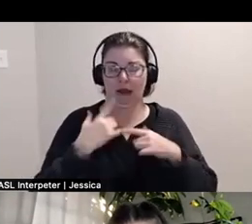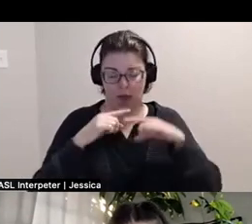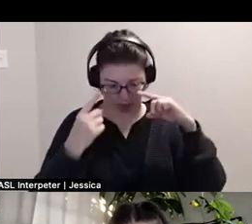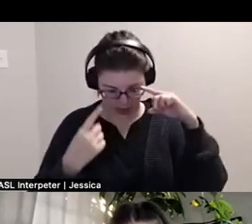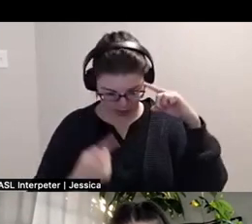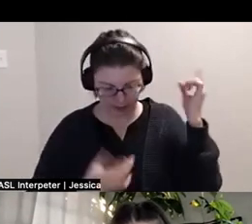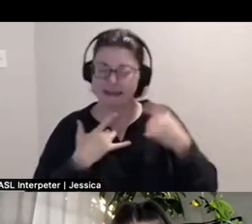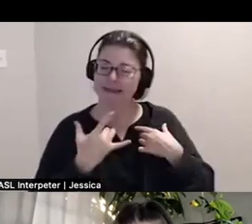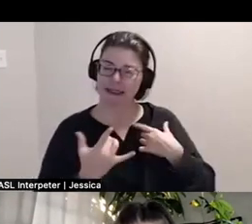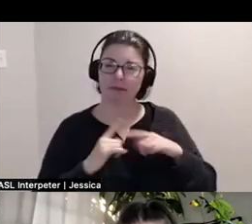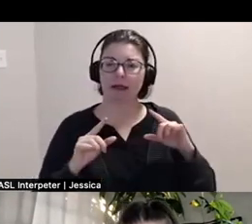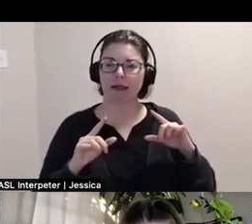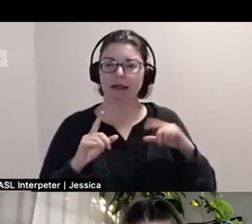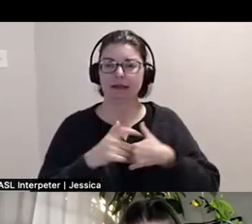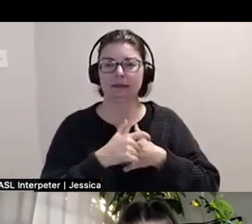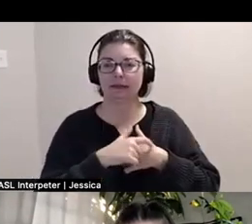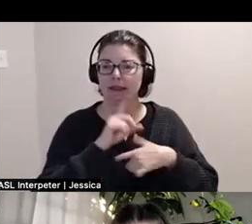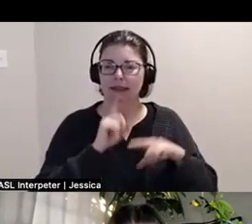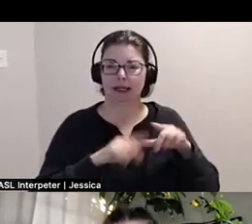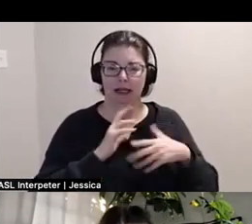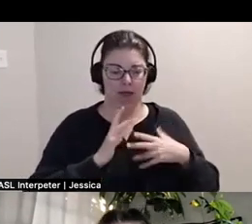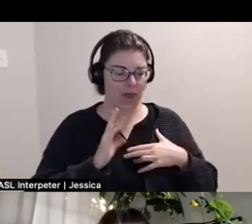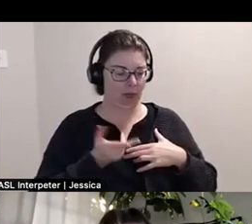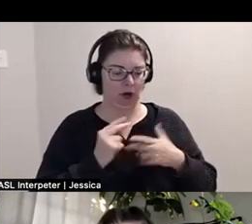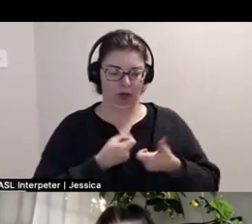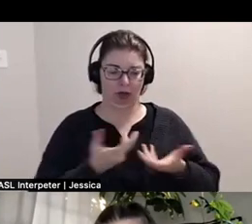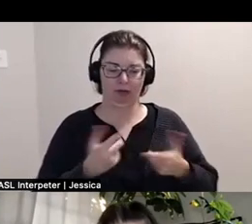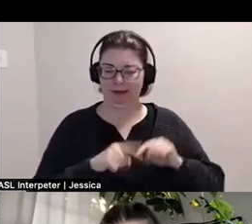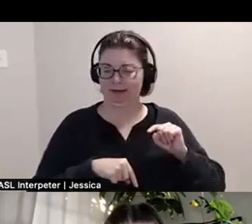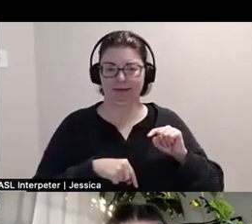but I was like this time I actually can't burn out like when I'm trying to do something that's supposed to like give me